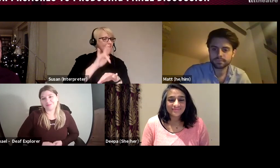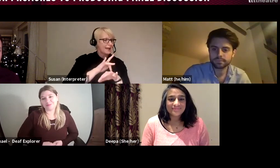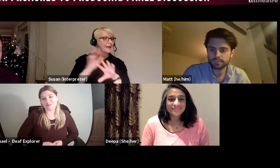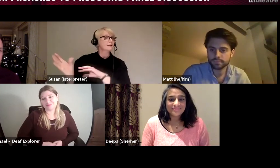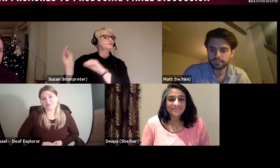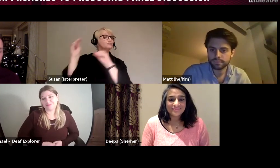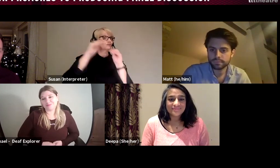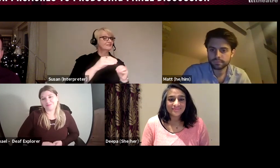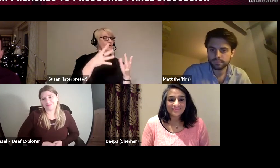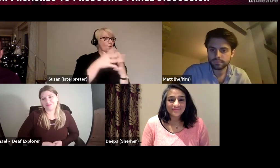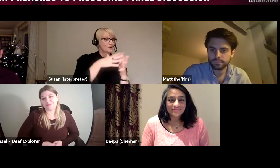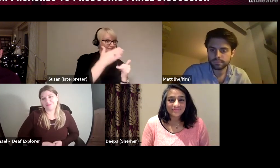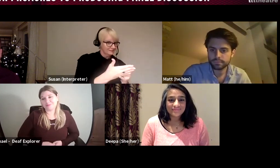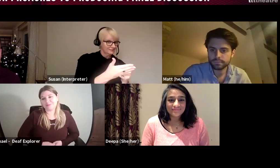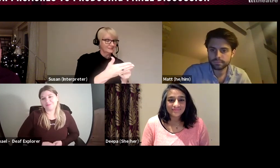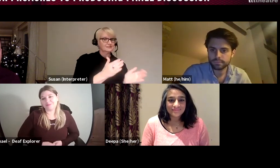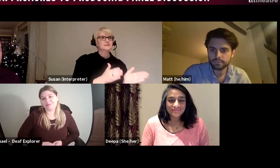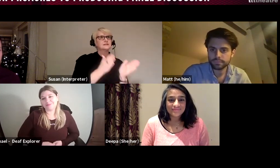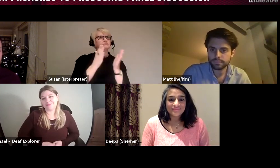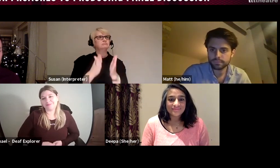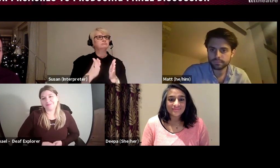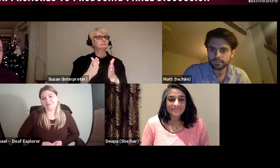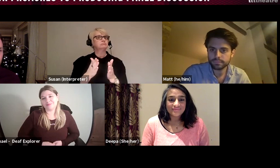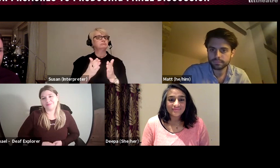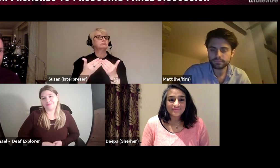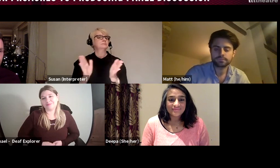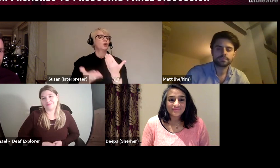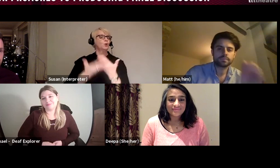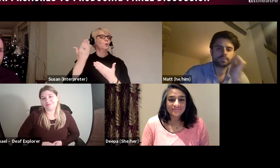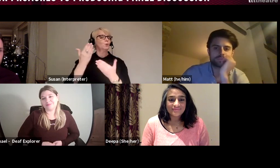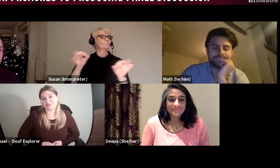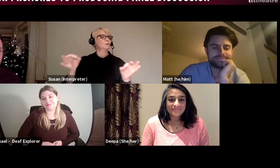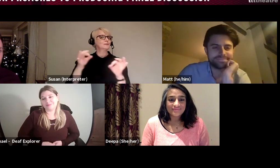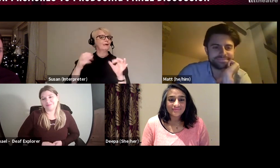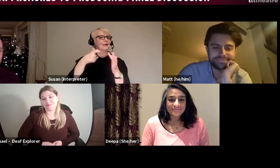and worked on opening any musical Kinky Boots in the west end which was a lot of fun.